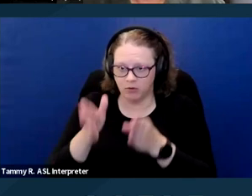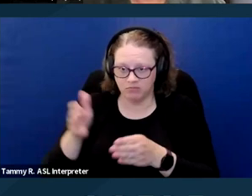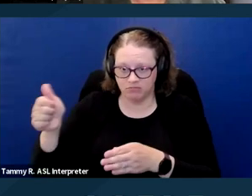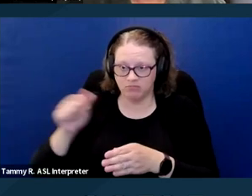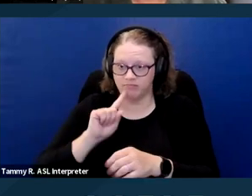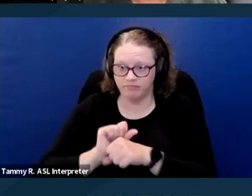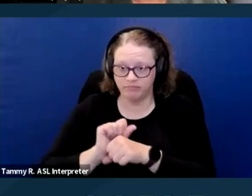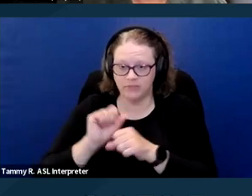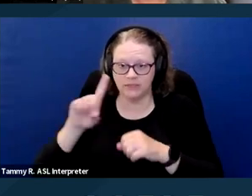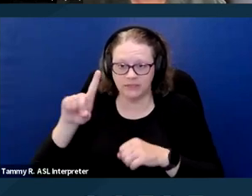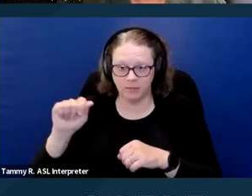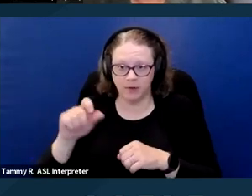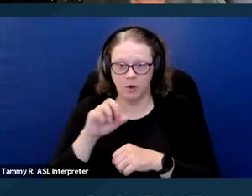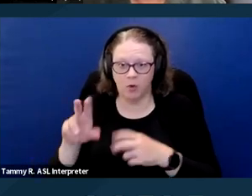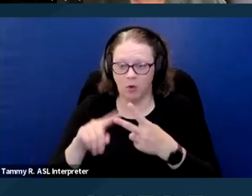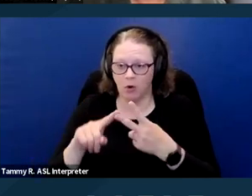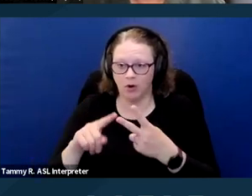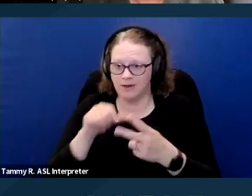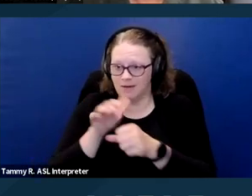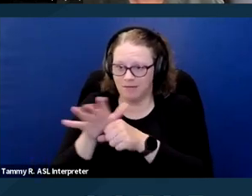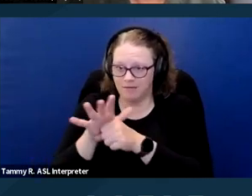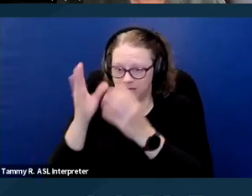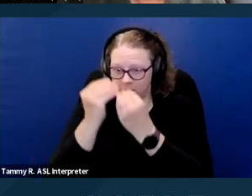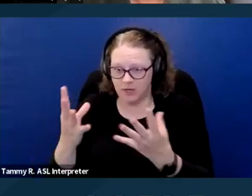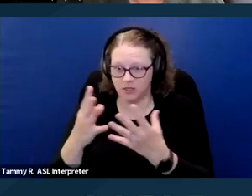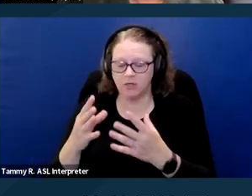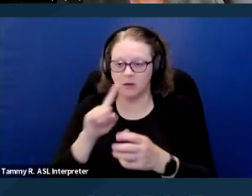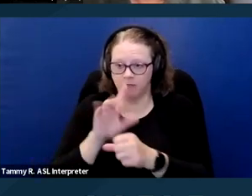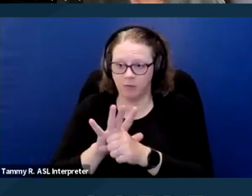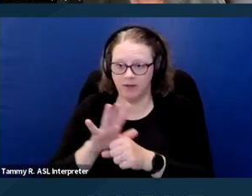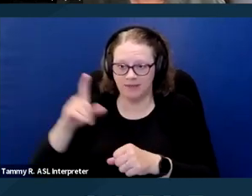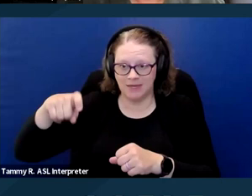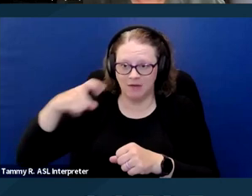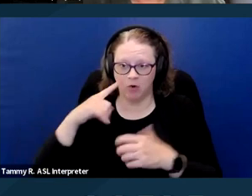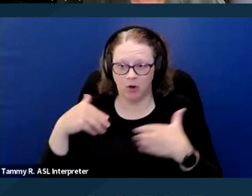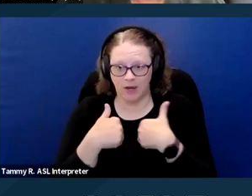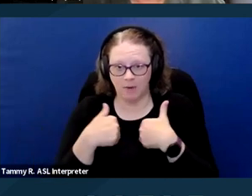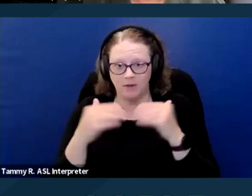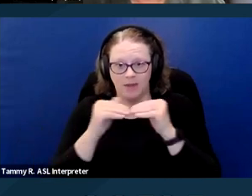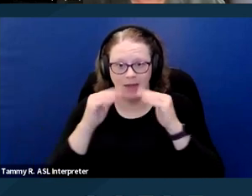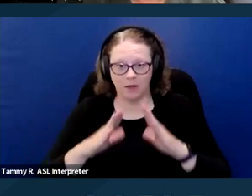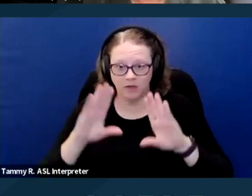or a lack of information confirming the need for the animal, a housing provider is encouraged